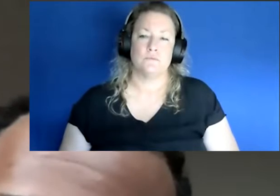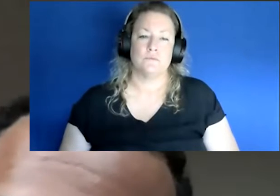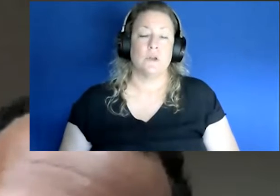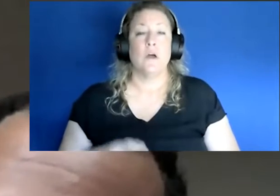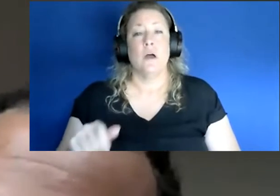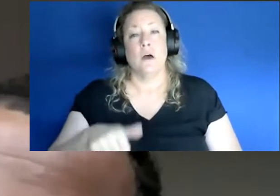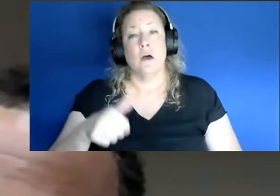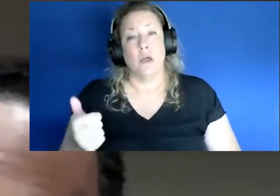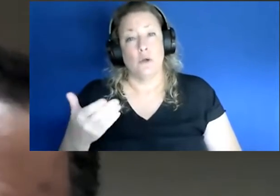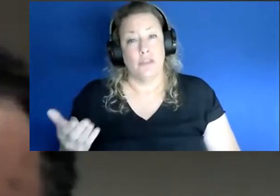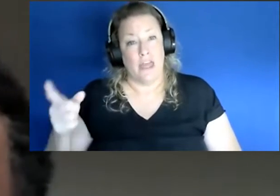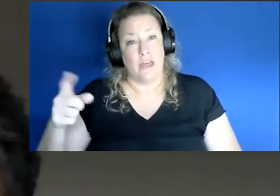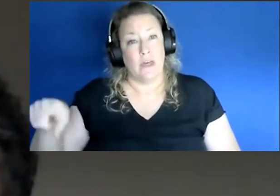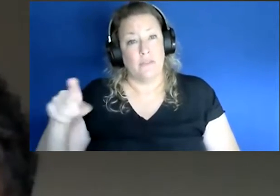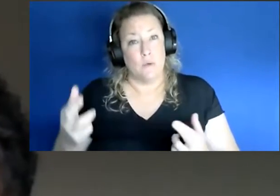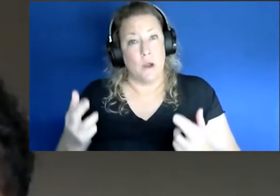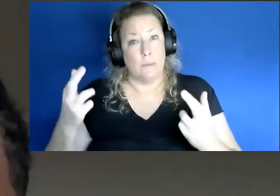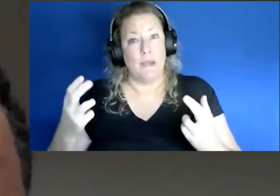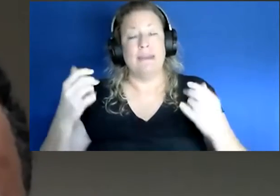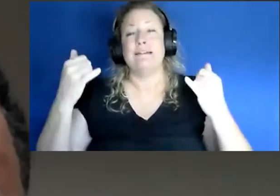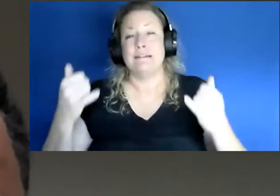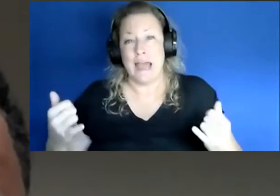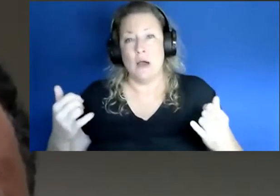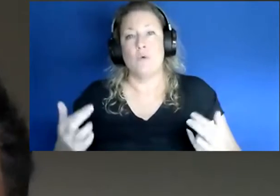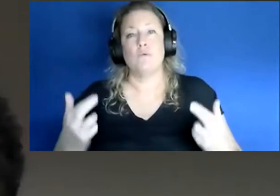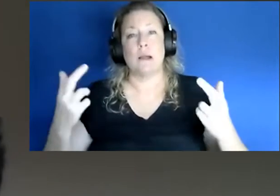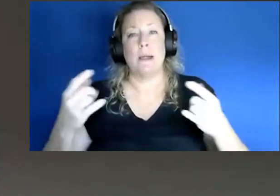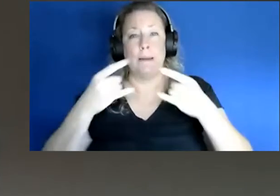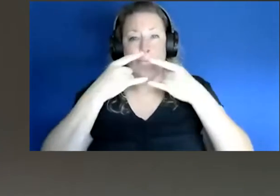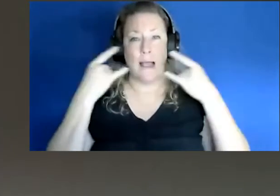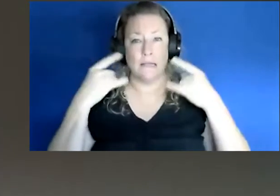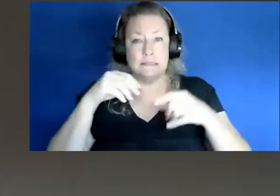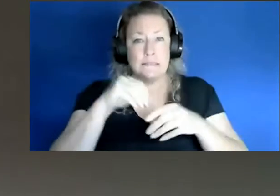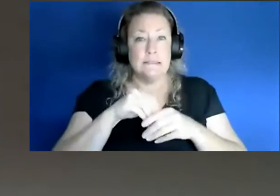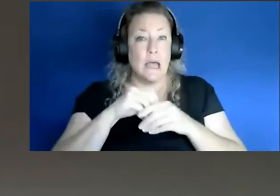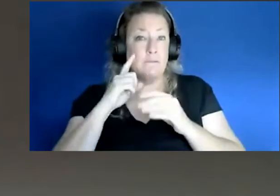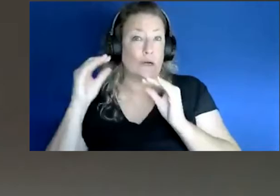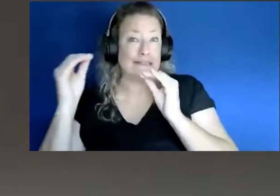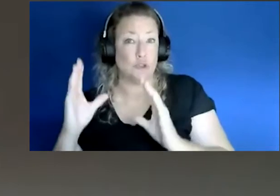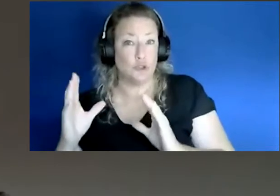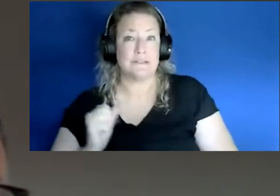thing that they recommend is now they recommend masking indoors for teachers, staff, students